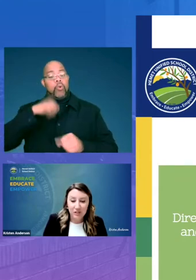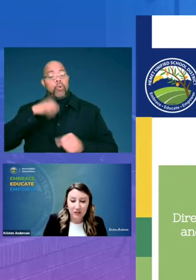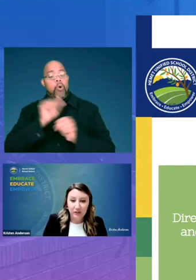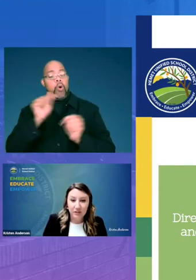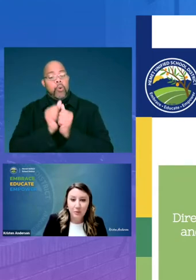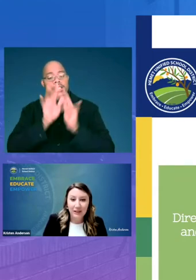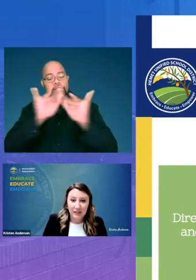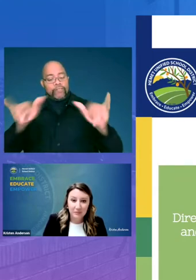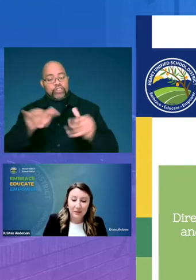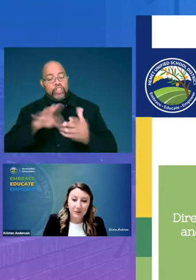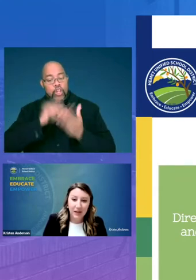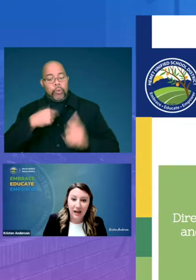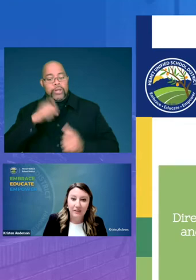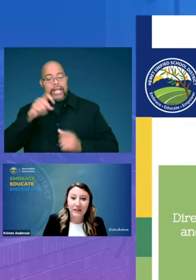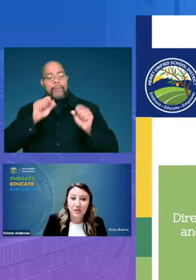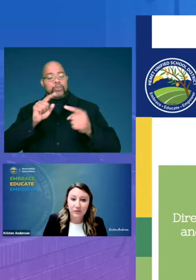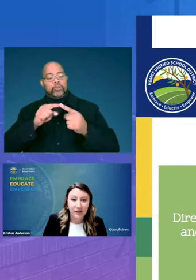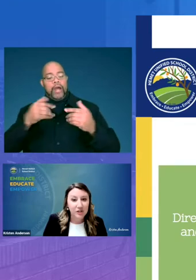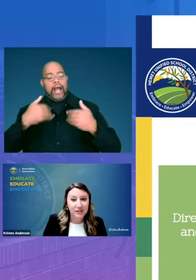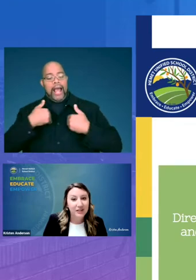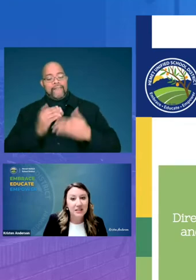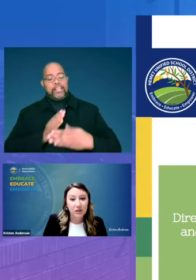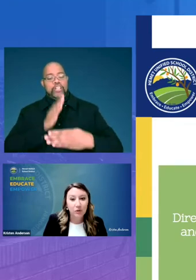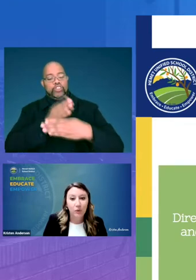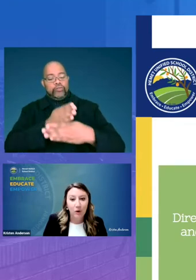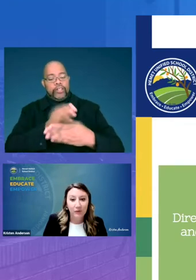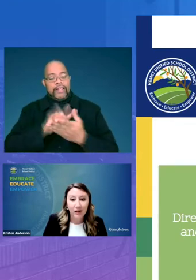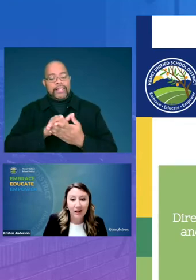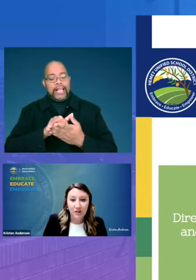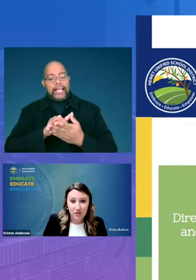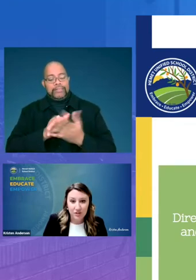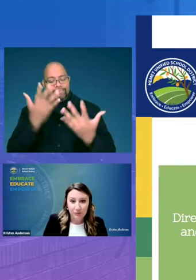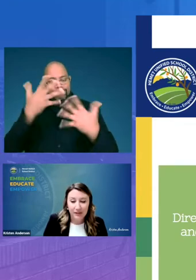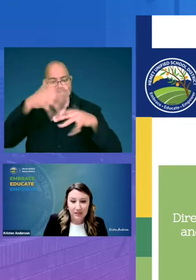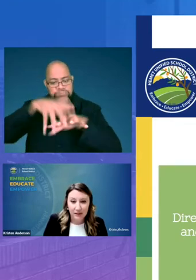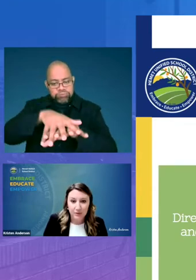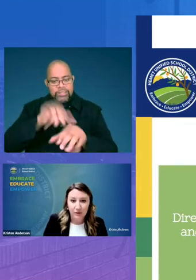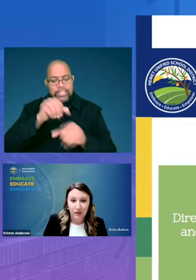learners we need to be able to have intervention that's interwoven at just the right times for all